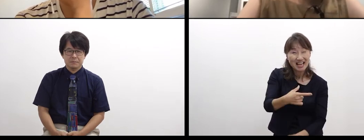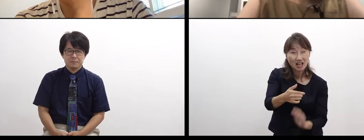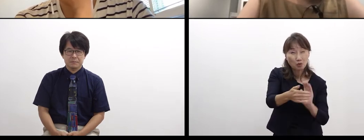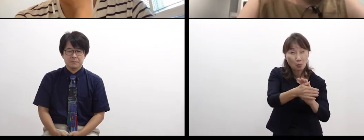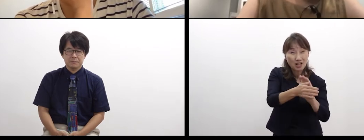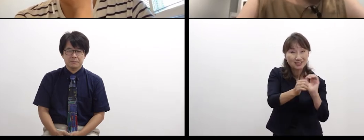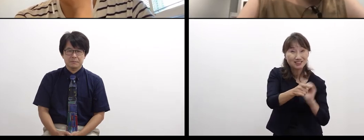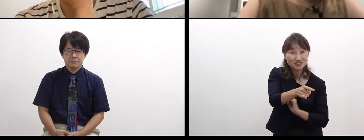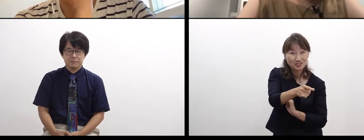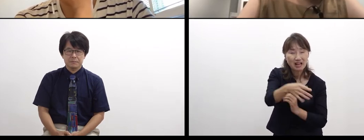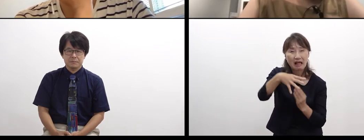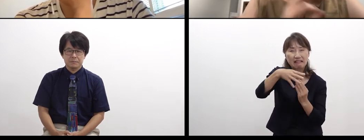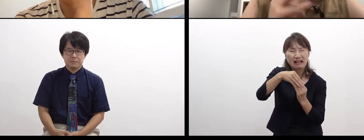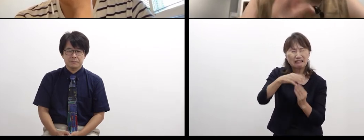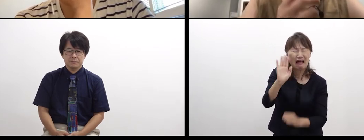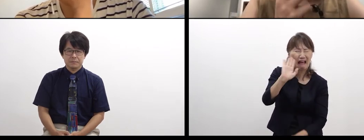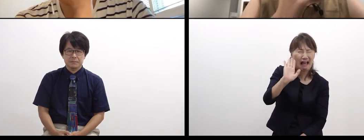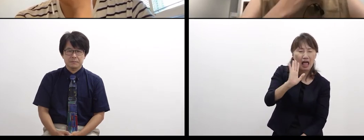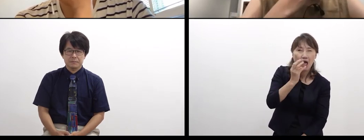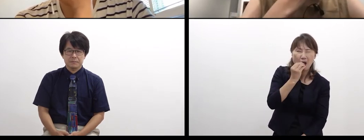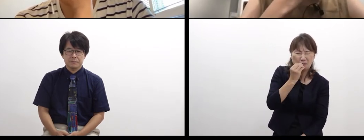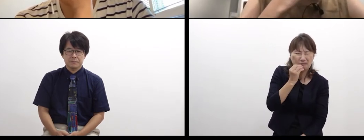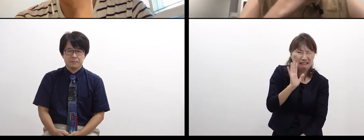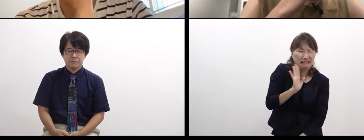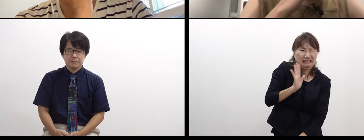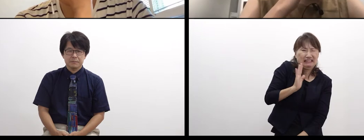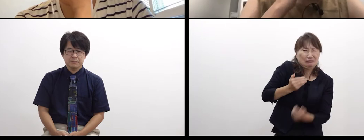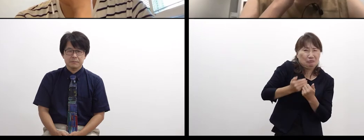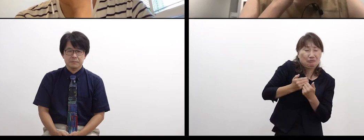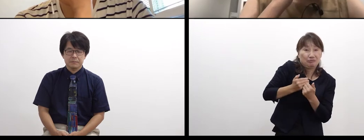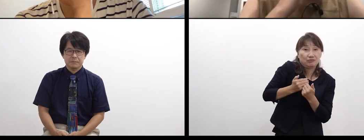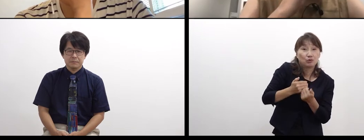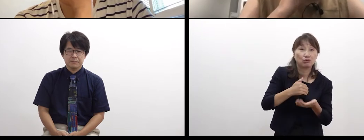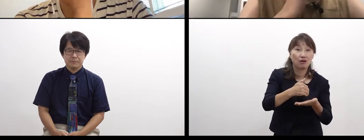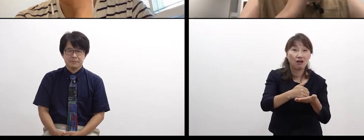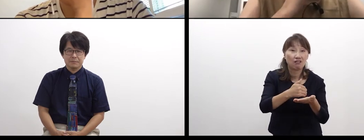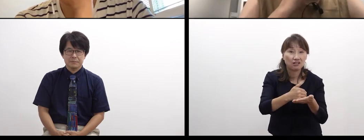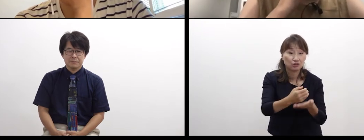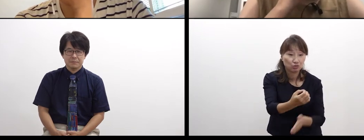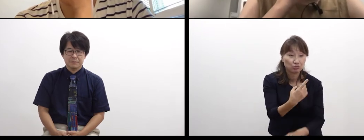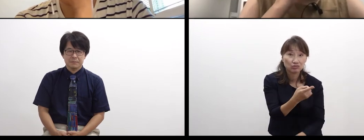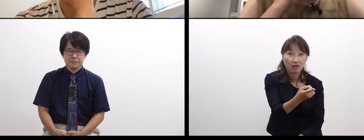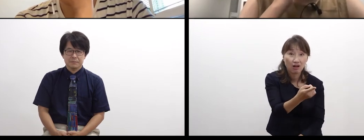as she really hate the touch. When I heard of it,